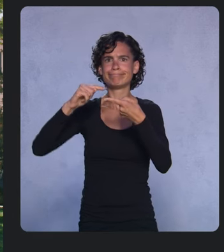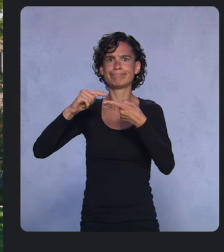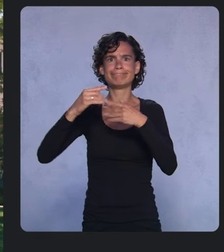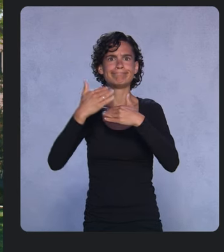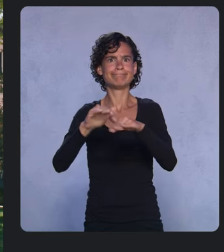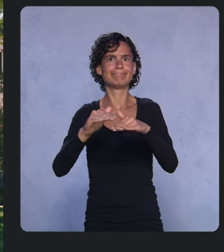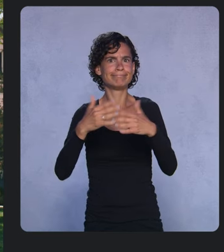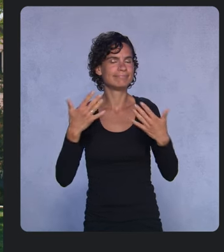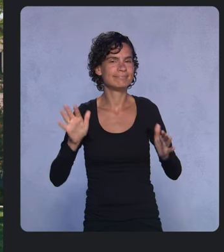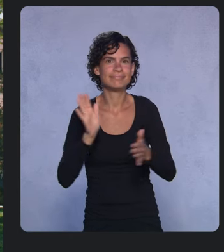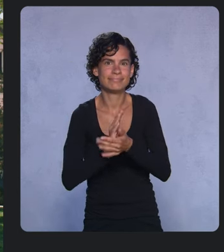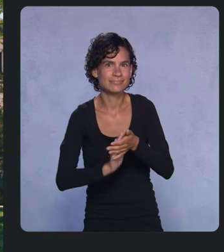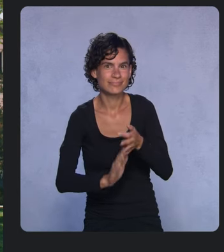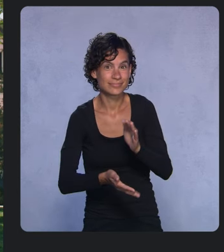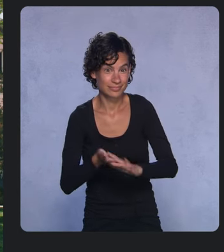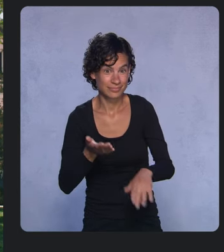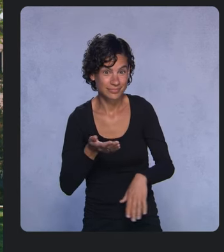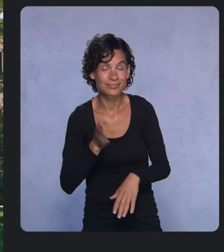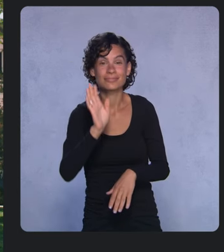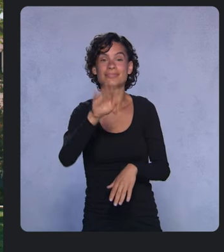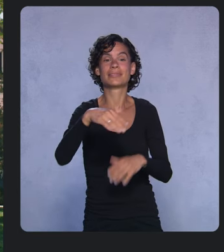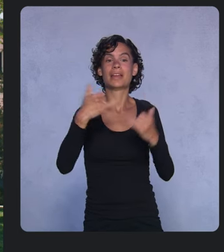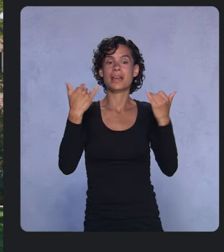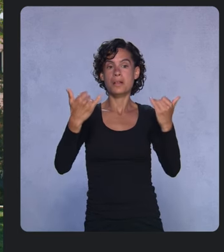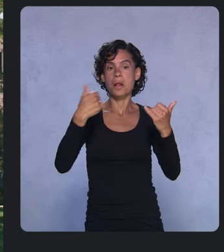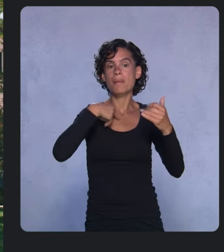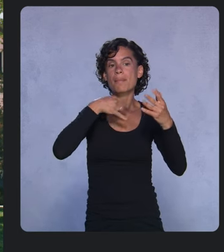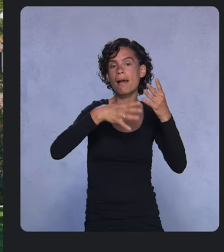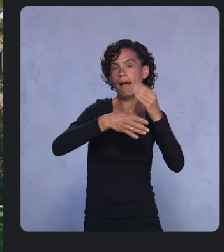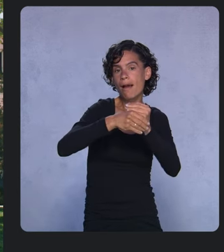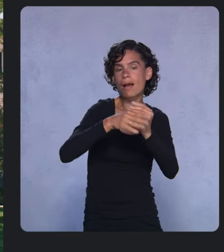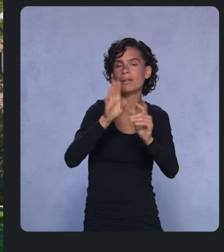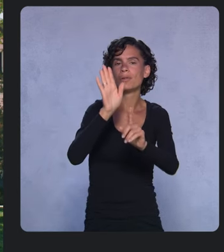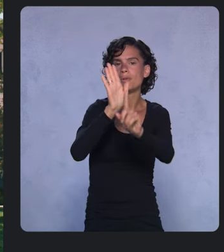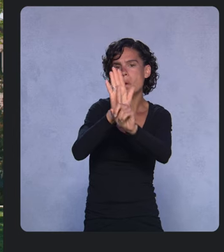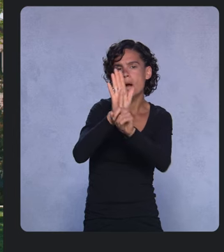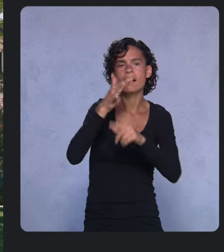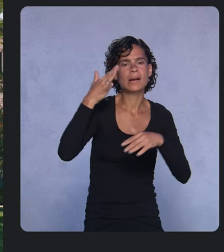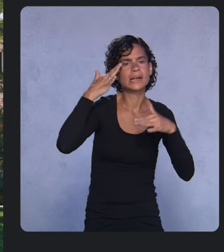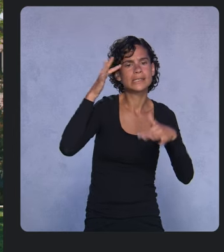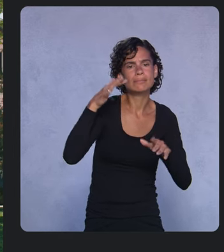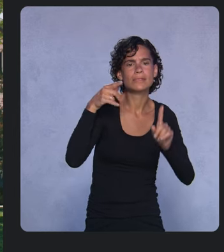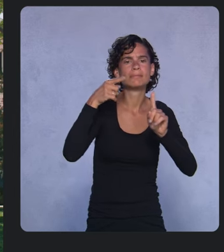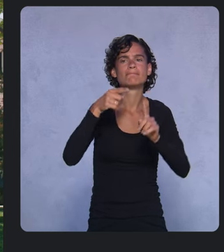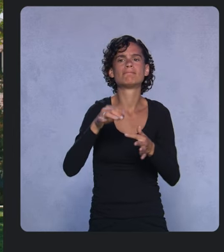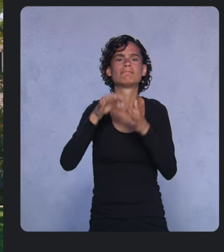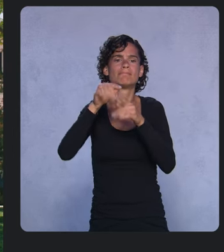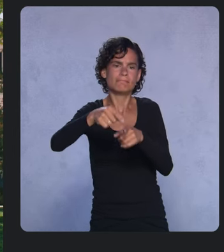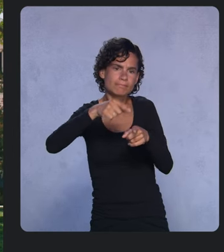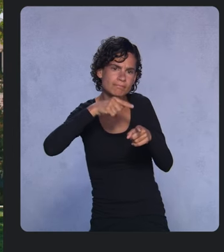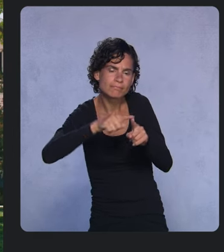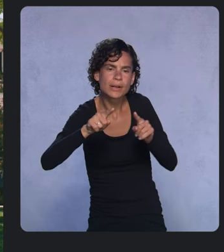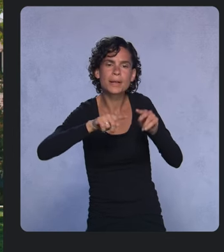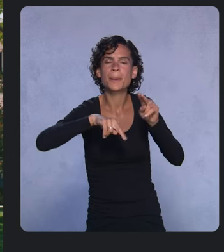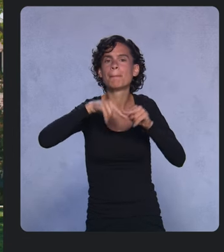Finally, to recognize your own sounds, you will need to customize your model. Building your own model can be time-consuming.